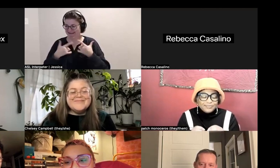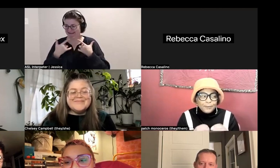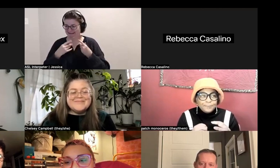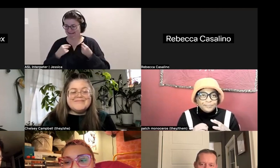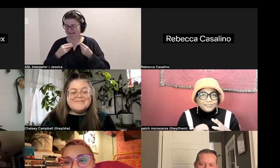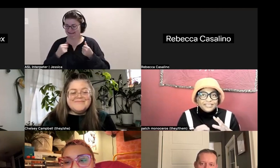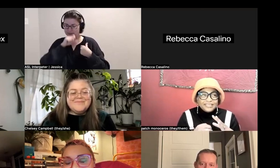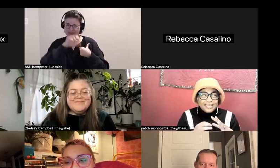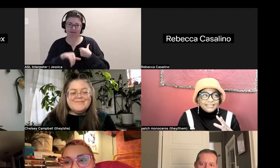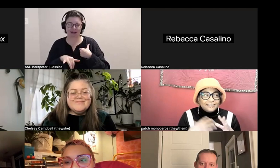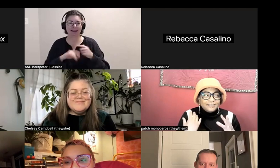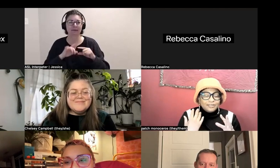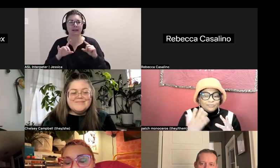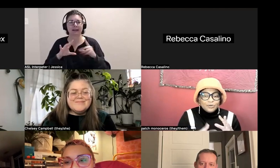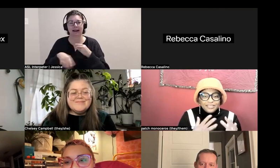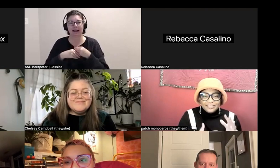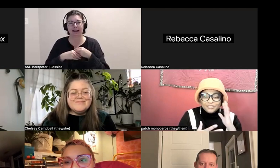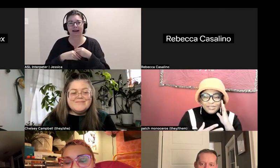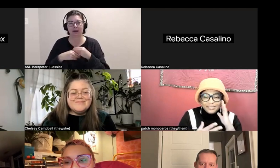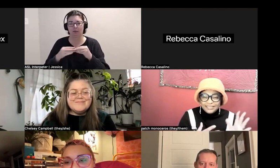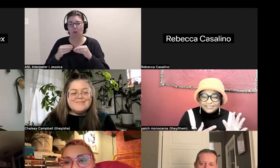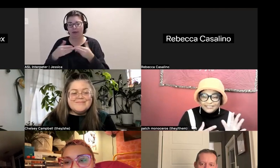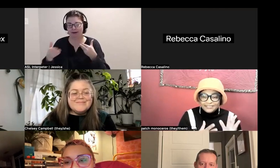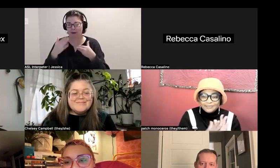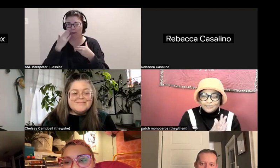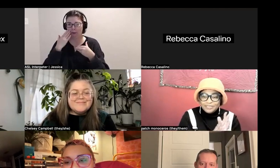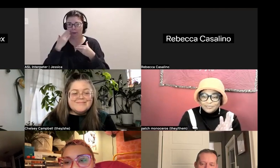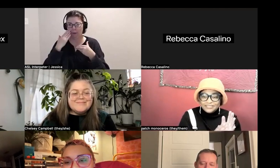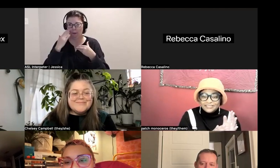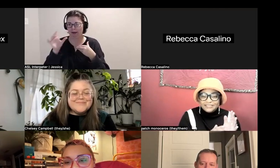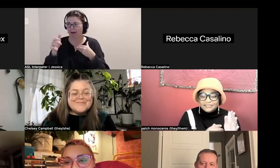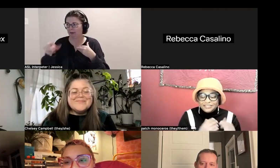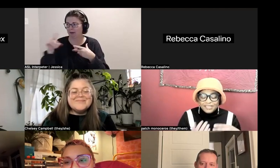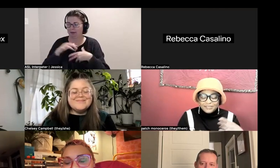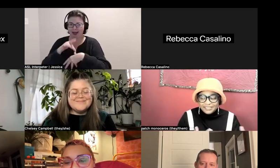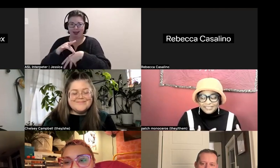but like adding more things knowing that someone will be able to interact with it